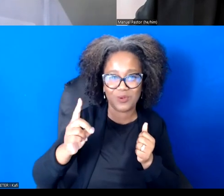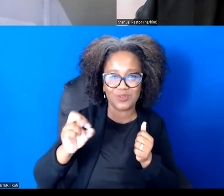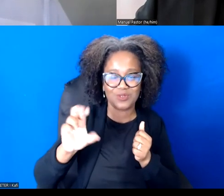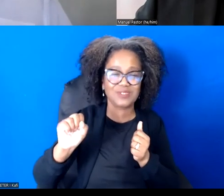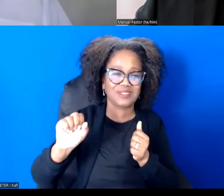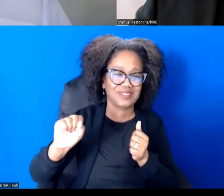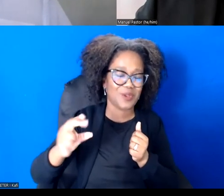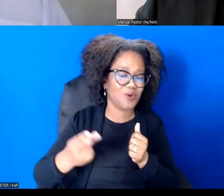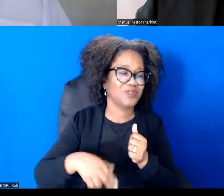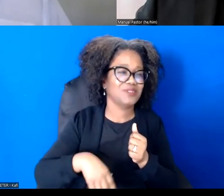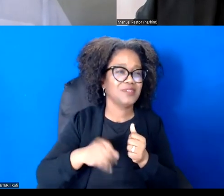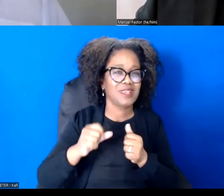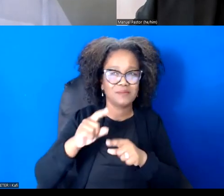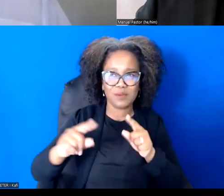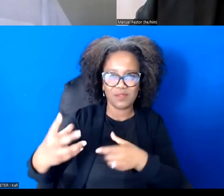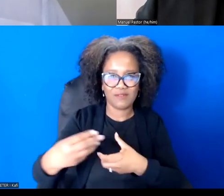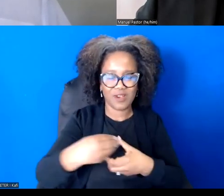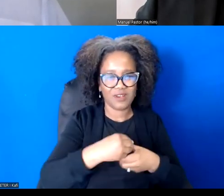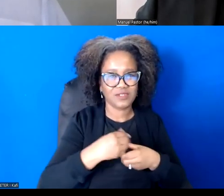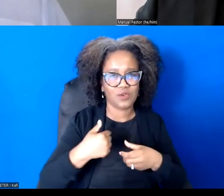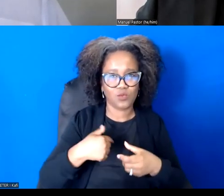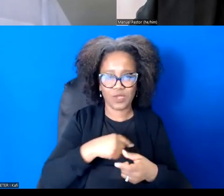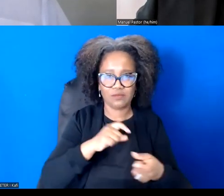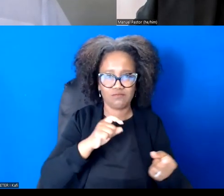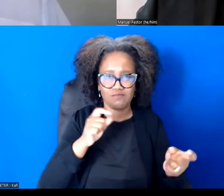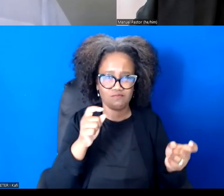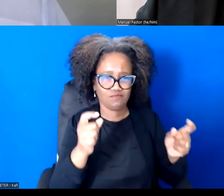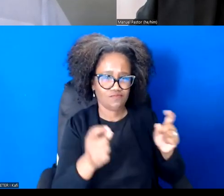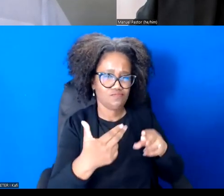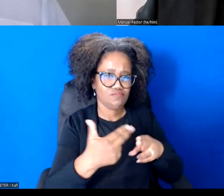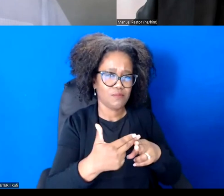a necessary part of calling us to belong the institute.